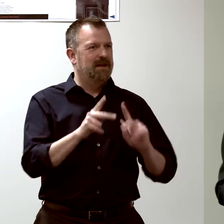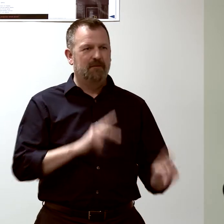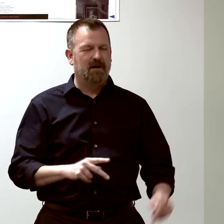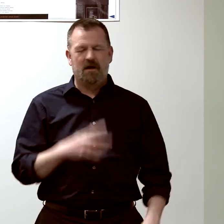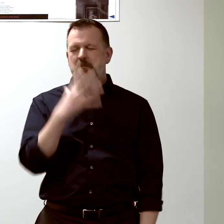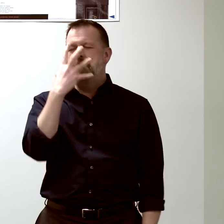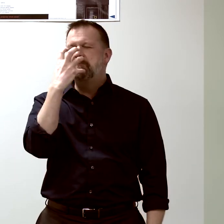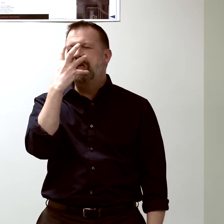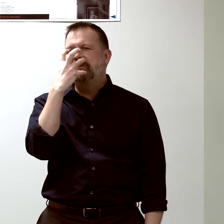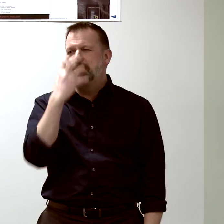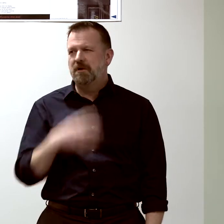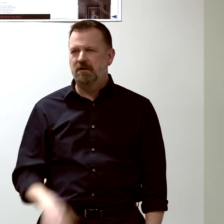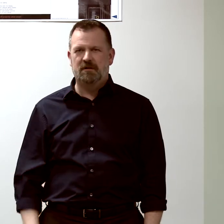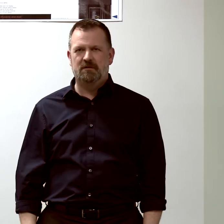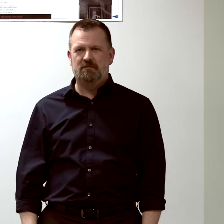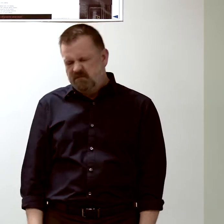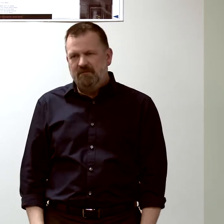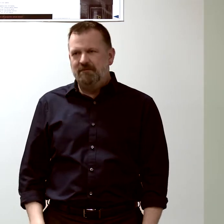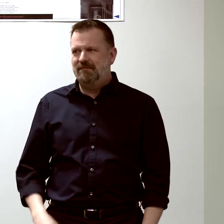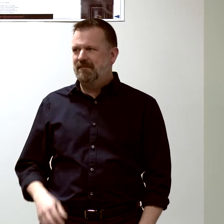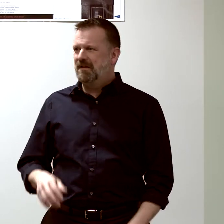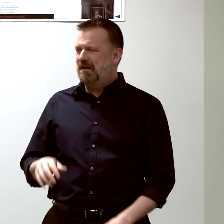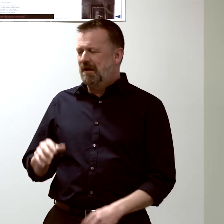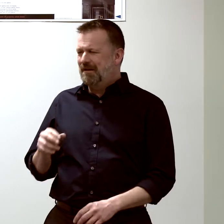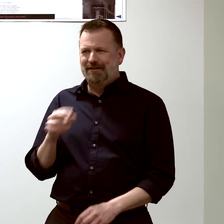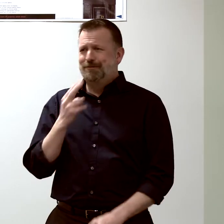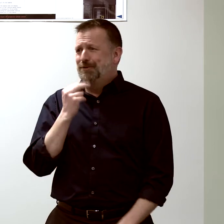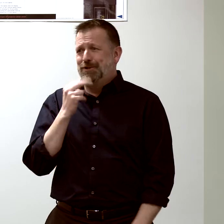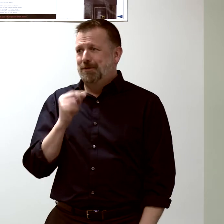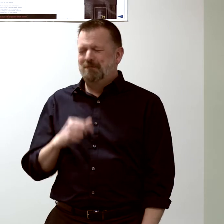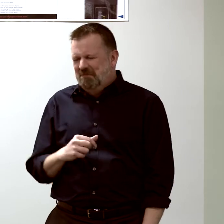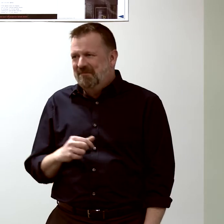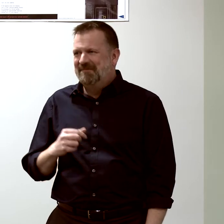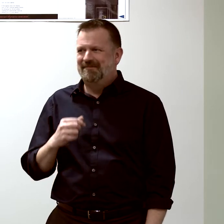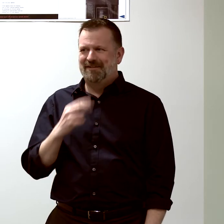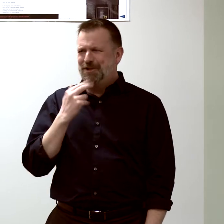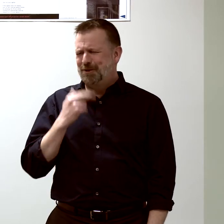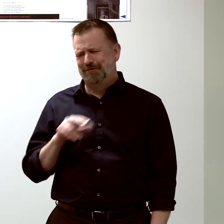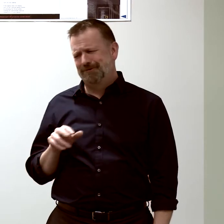They sneeze these pitiful, little sneezes.